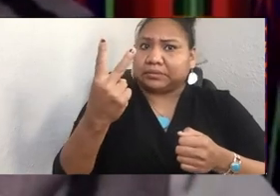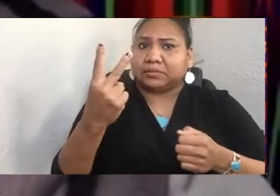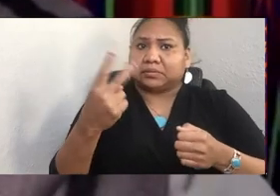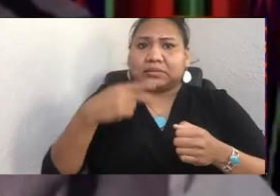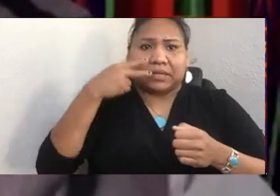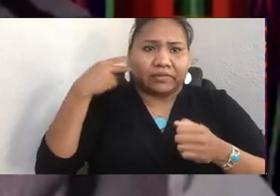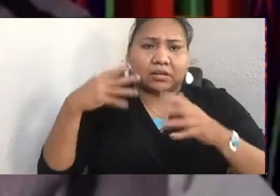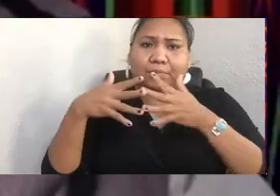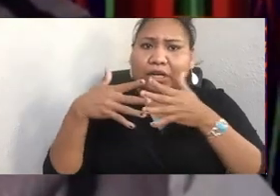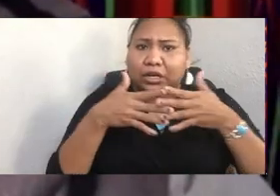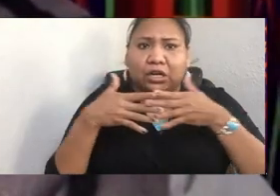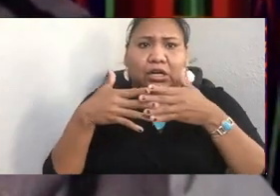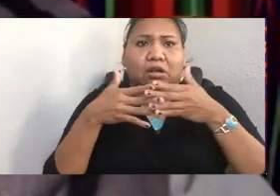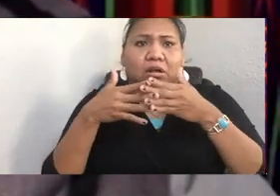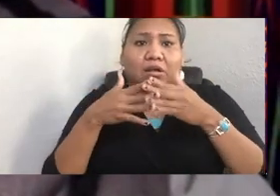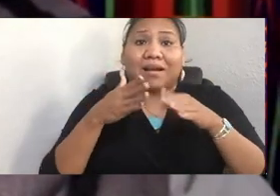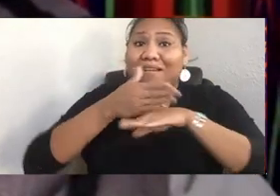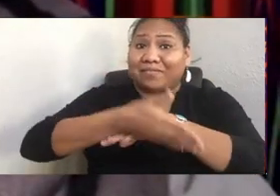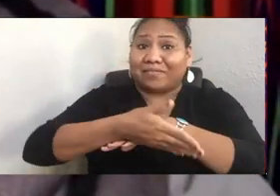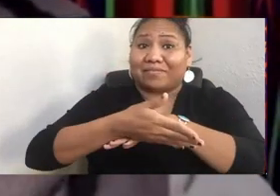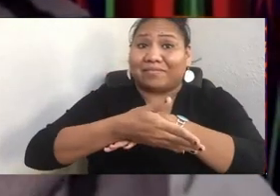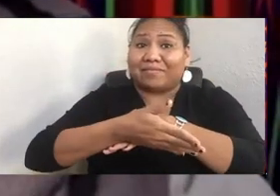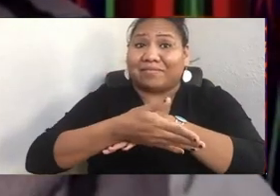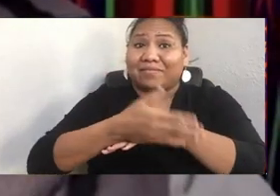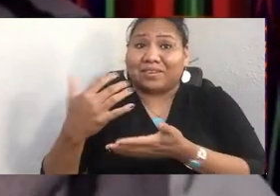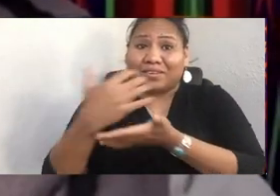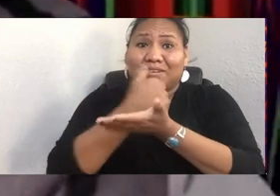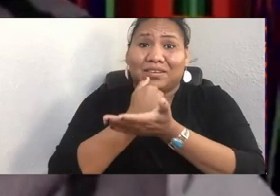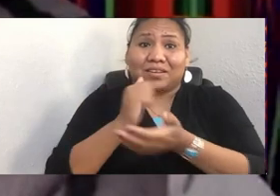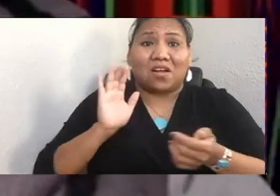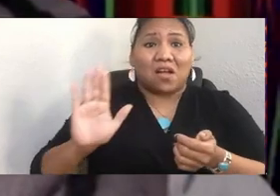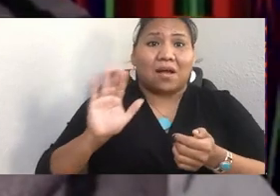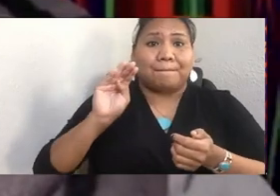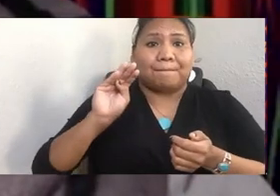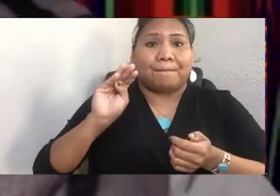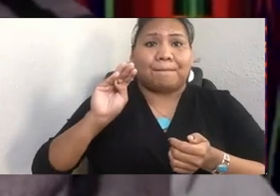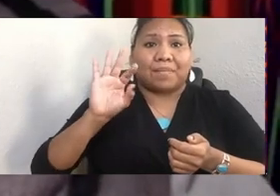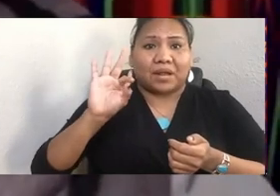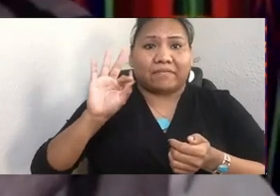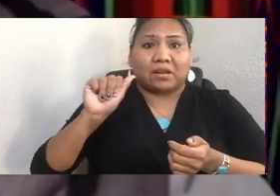After earning her BFA from Brooks Institute of Photography, Matika began her career